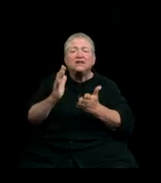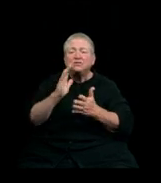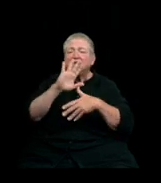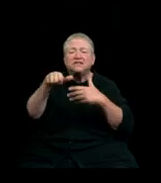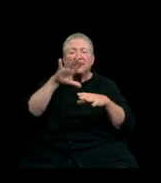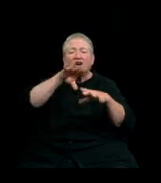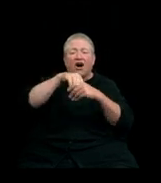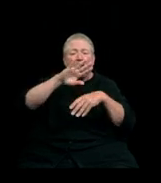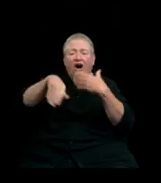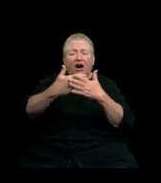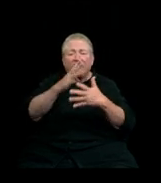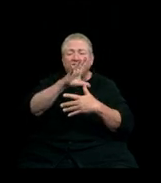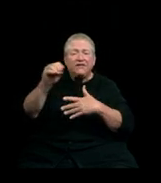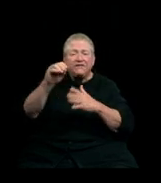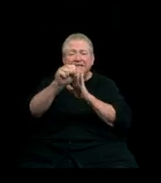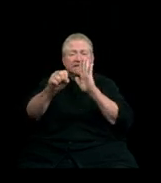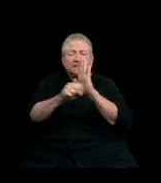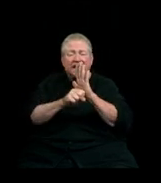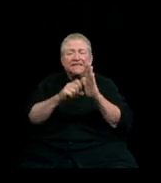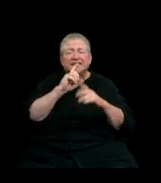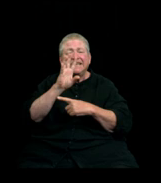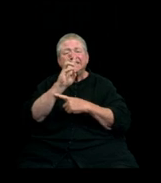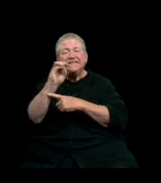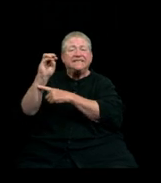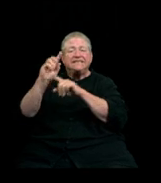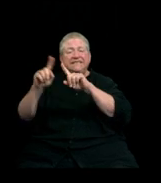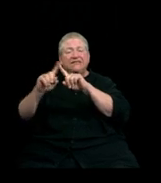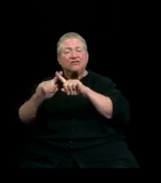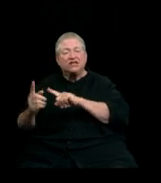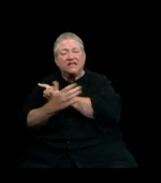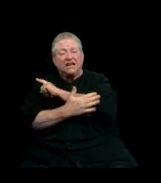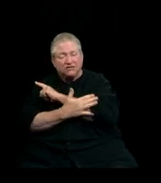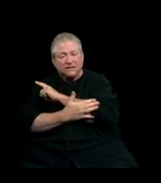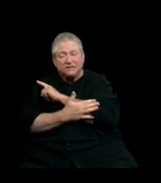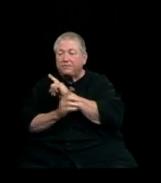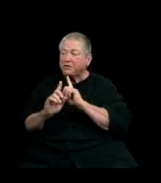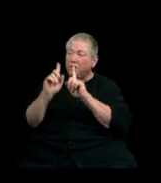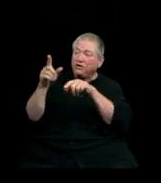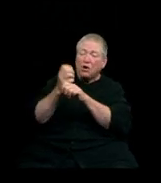and in over 64 countries. When you go to get a job, especially here in Washington